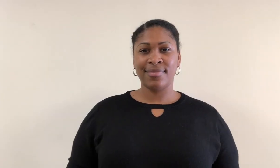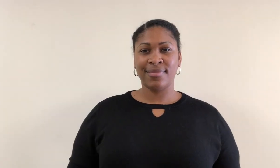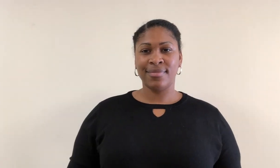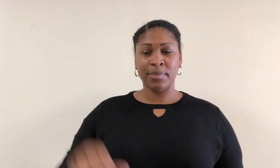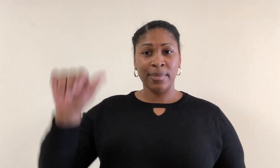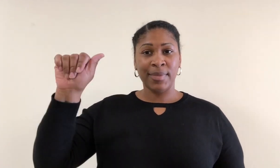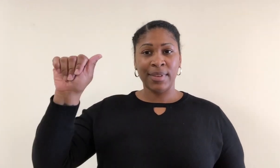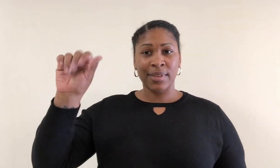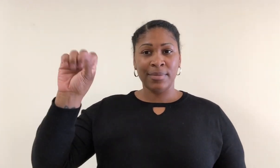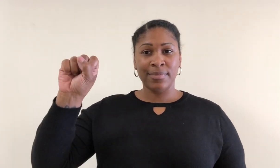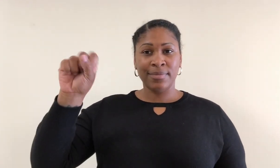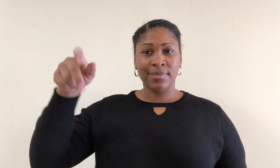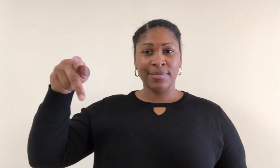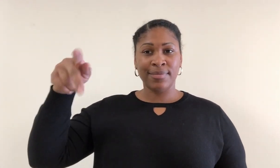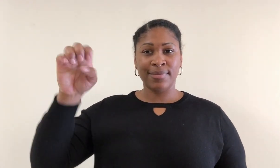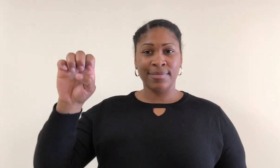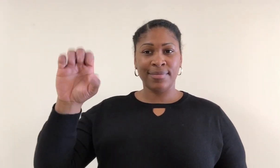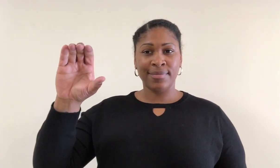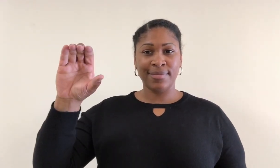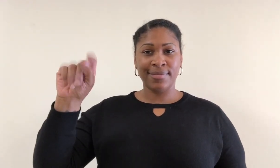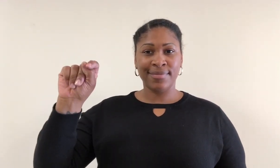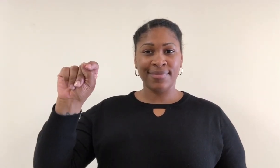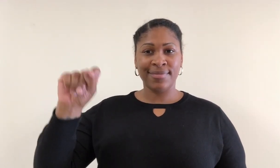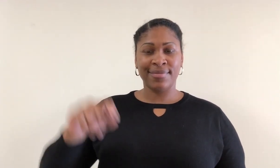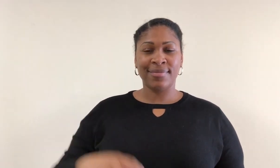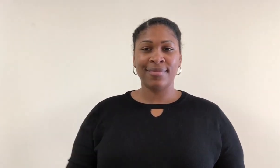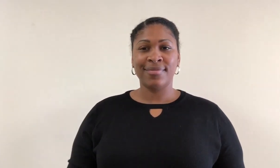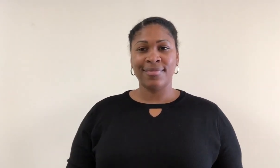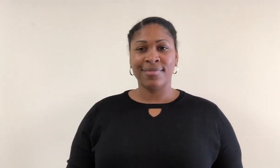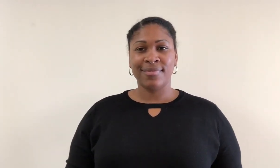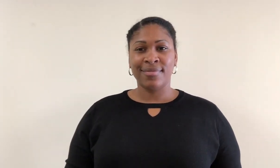Aspect